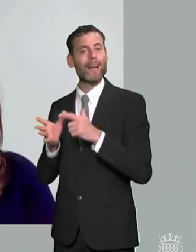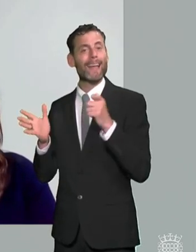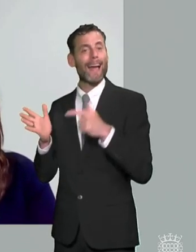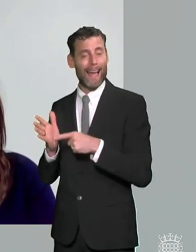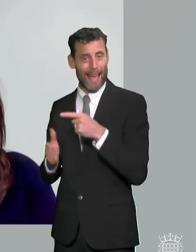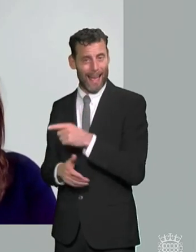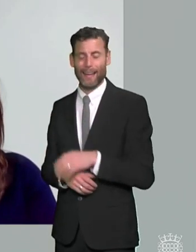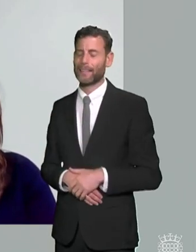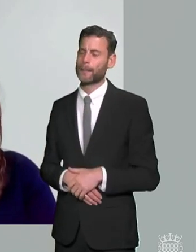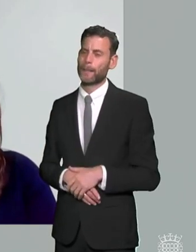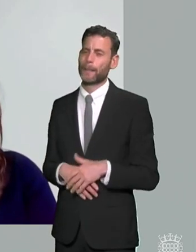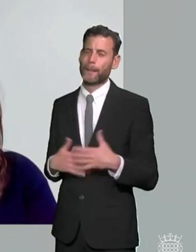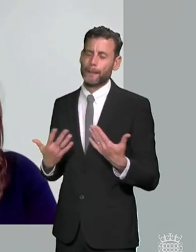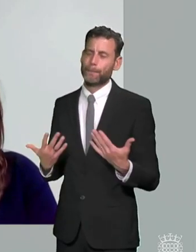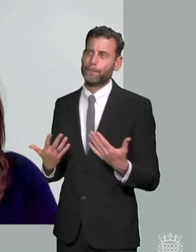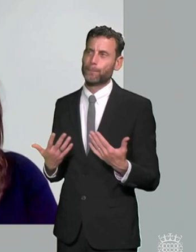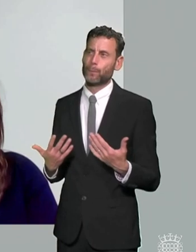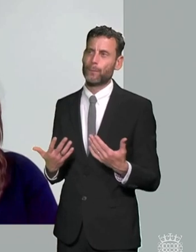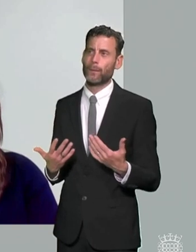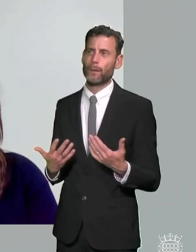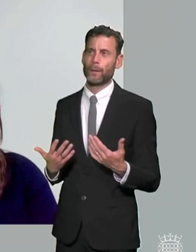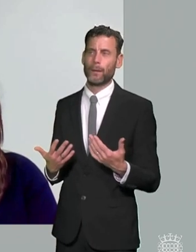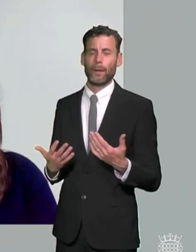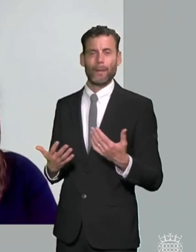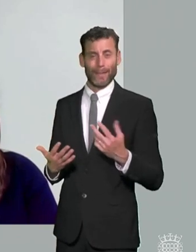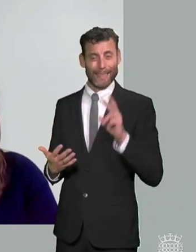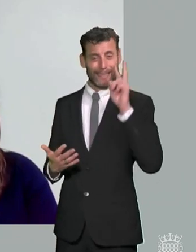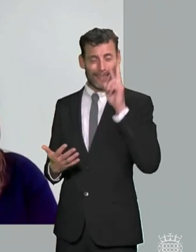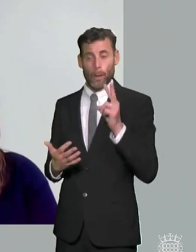individuals who are much more reliant on public body decision making as children young people